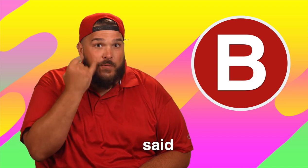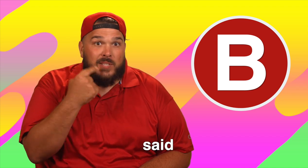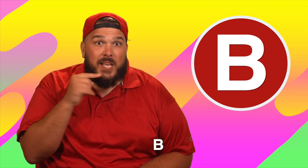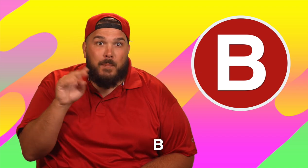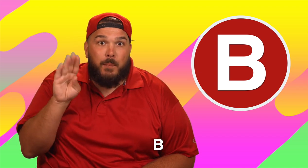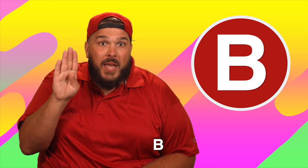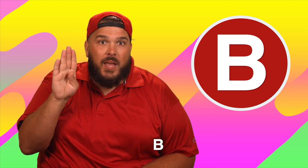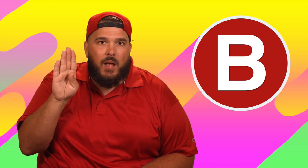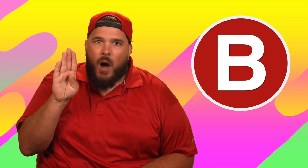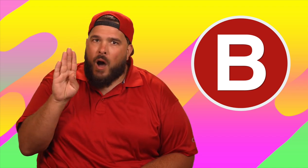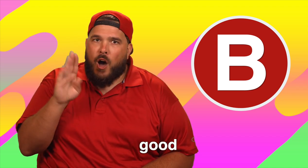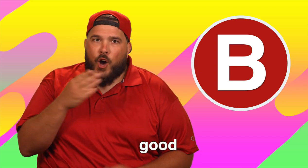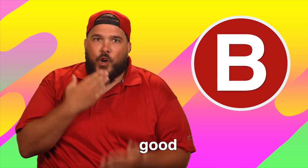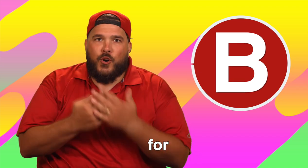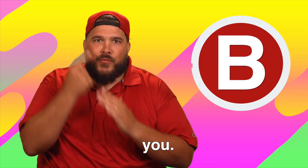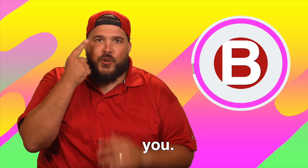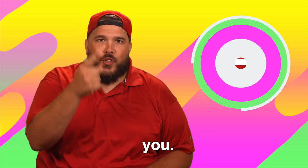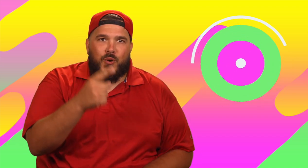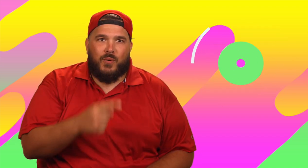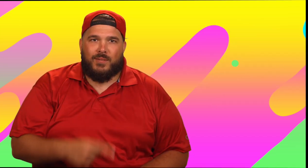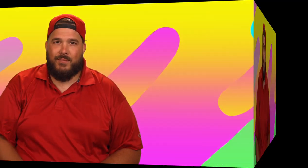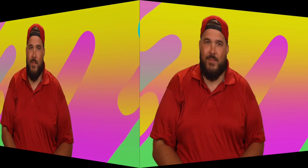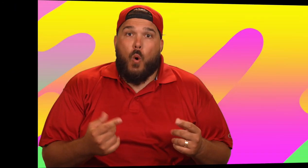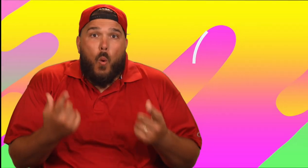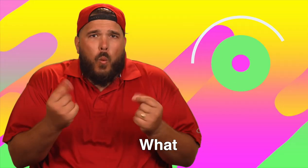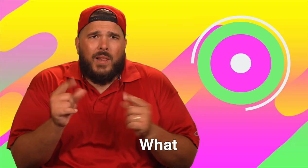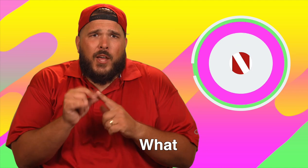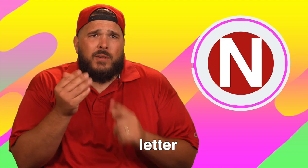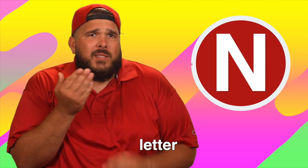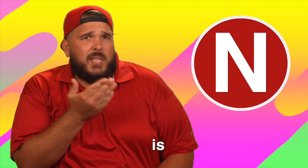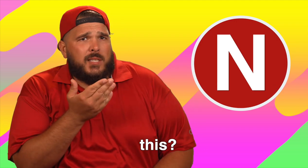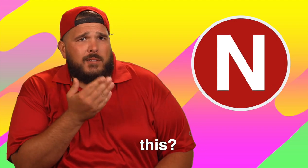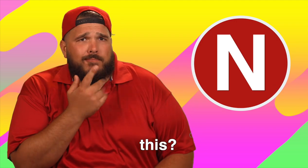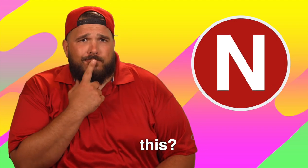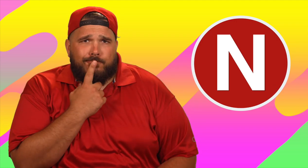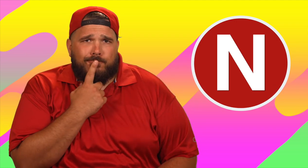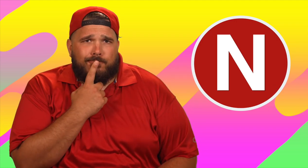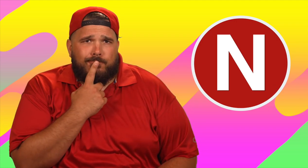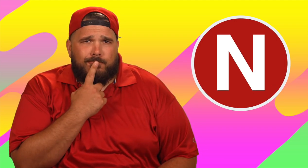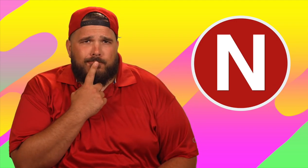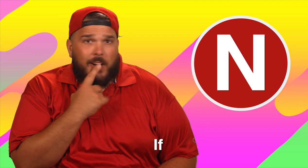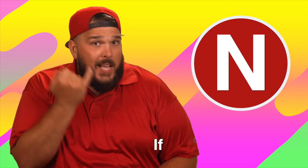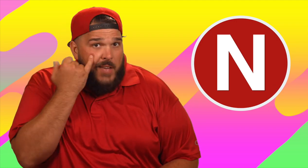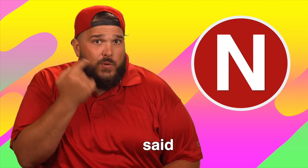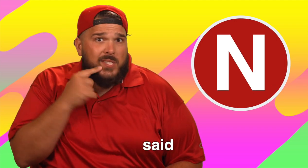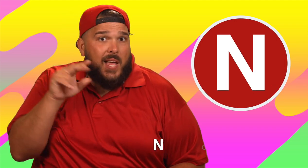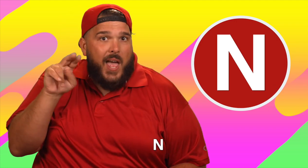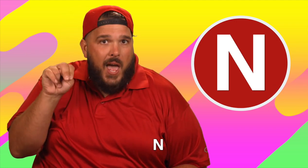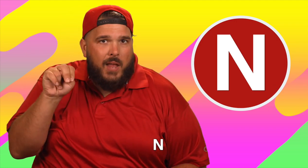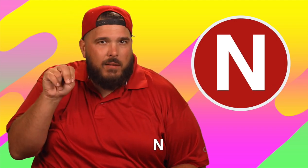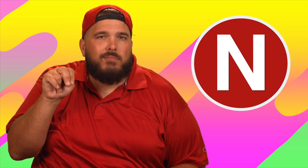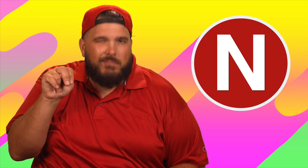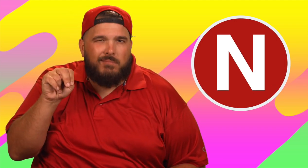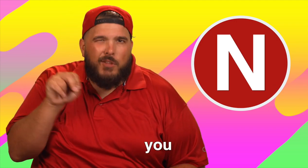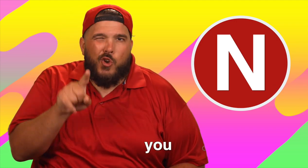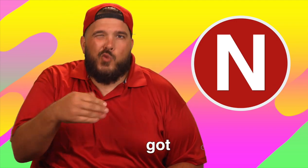If you said B, good for you. What letter is this? If you said N,